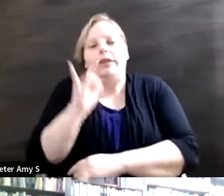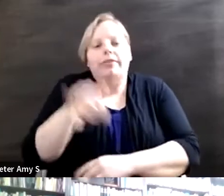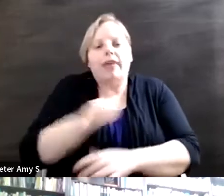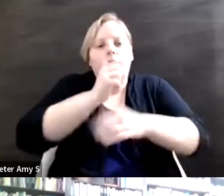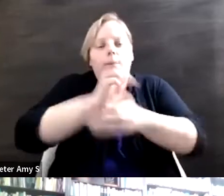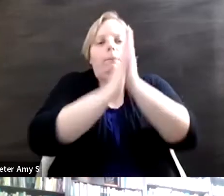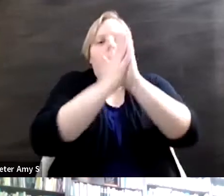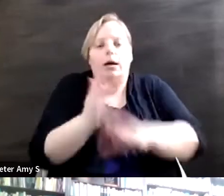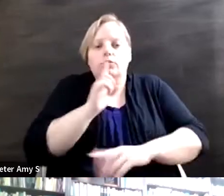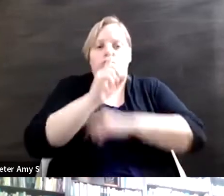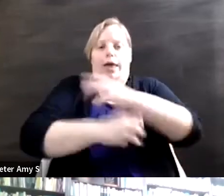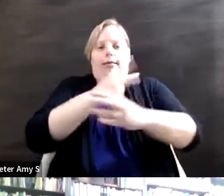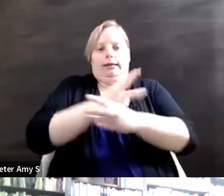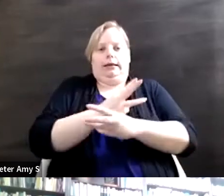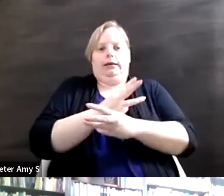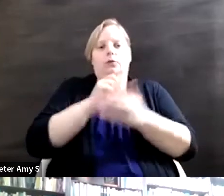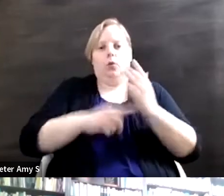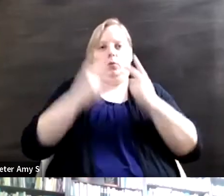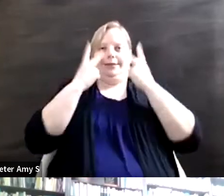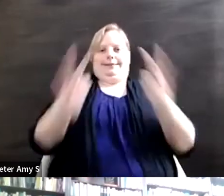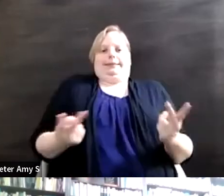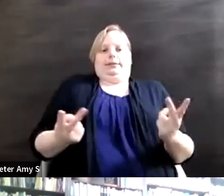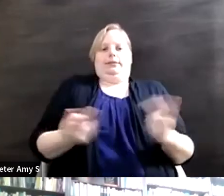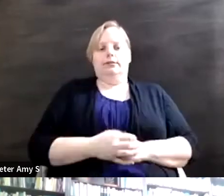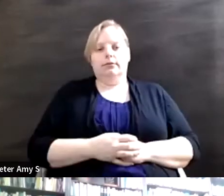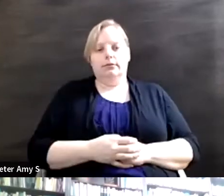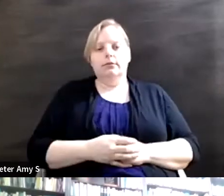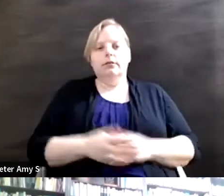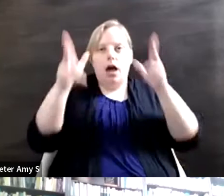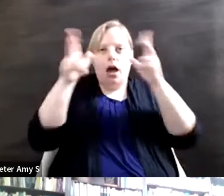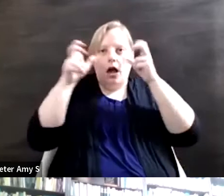perceptions that are portrayed in front of us and we stand no chance at changing that perception if